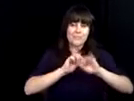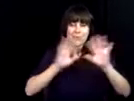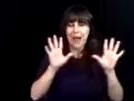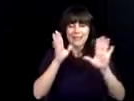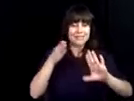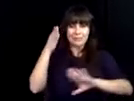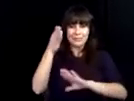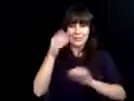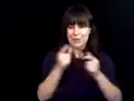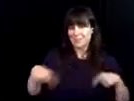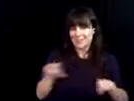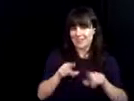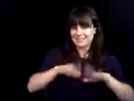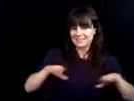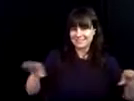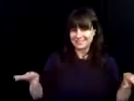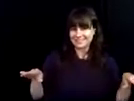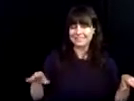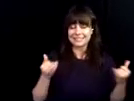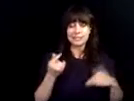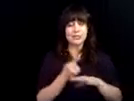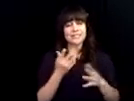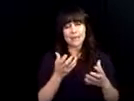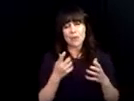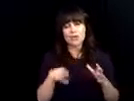of years, happy 100 years. >> As you can see our next 100 years